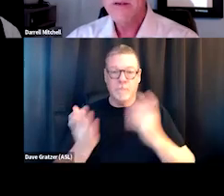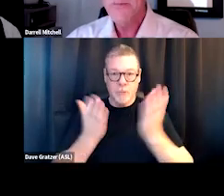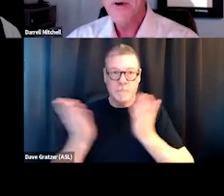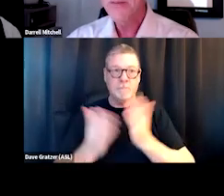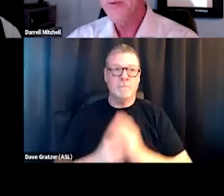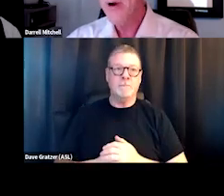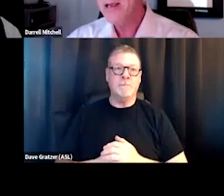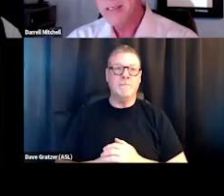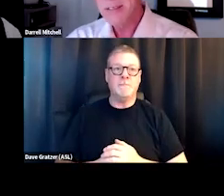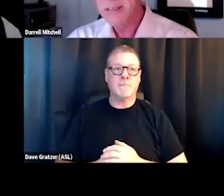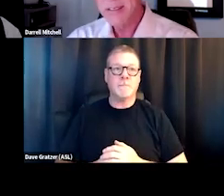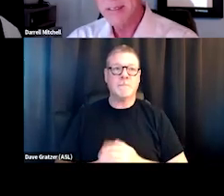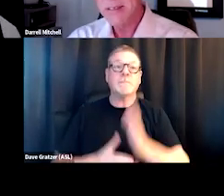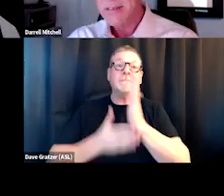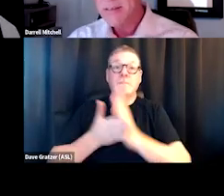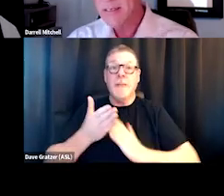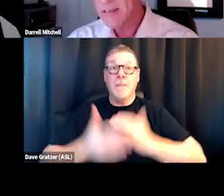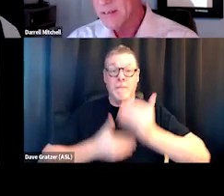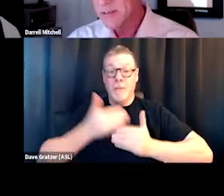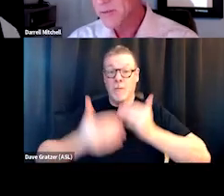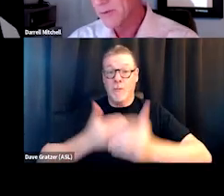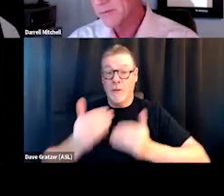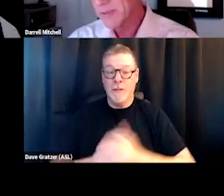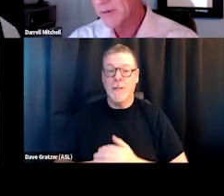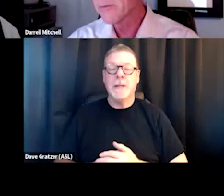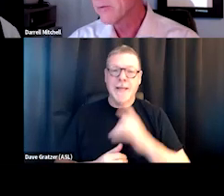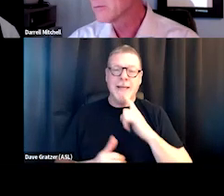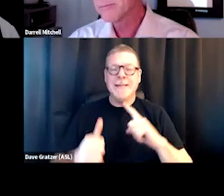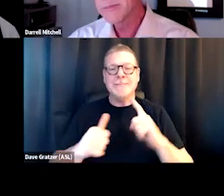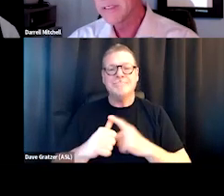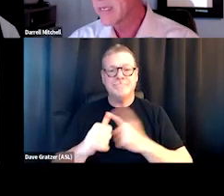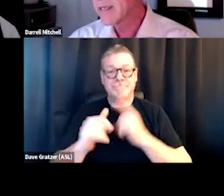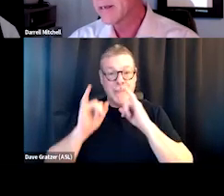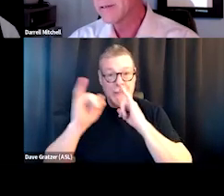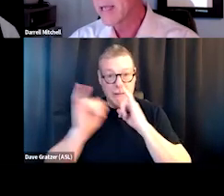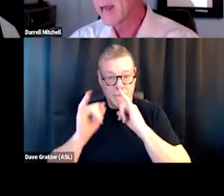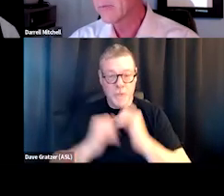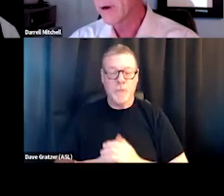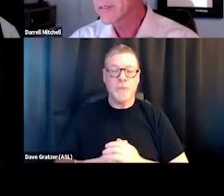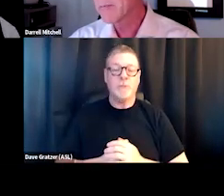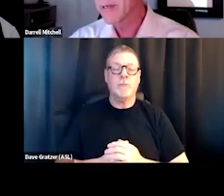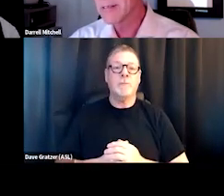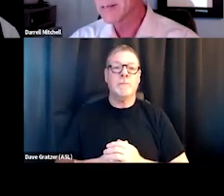So part of the process is the initial interview, you know, taking a look at where somebody's-